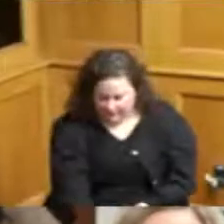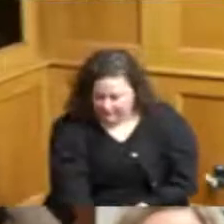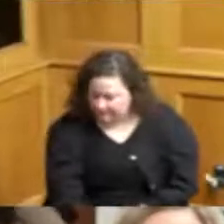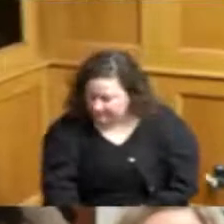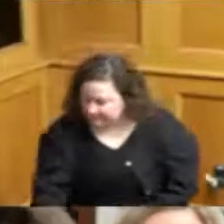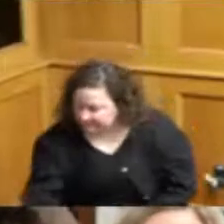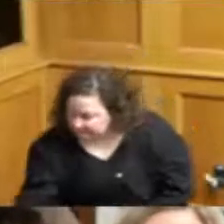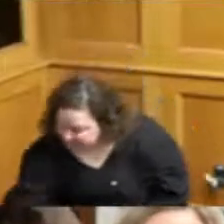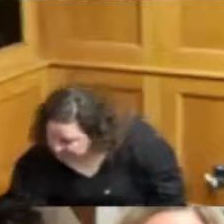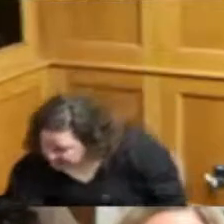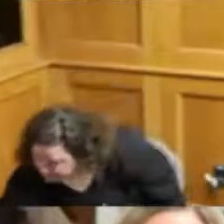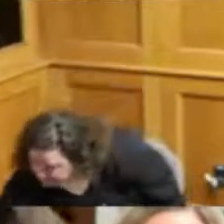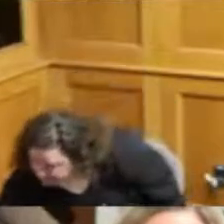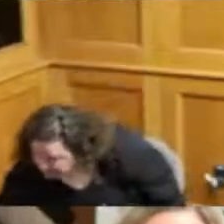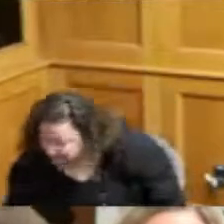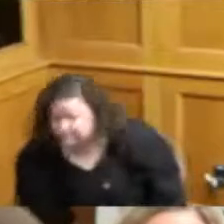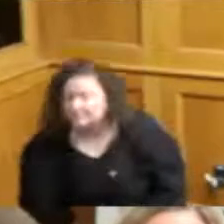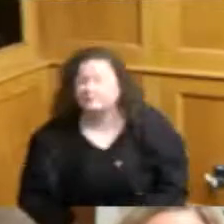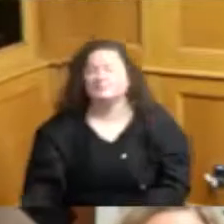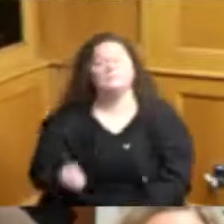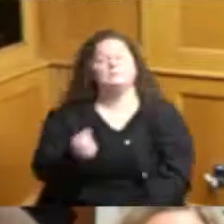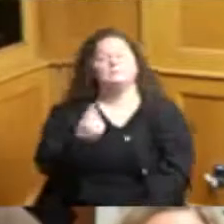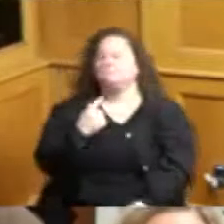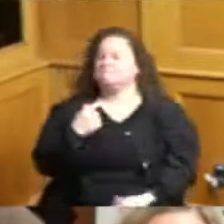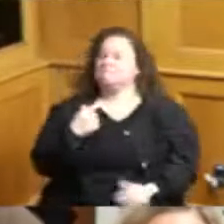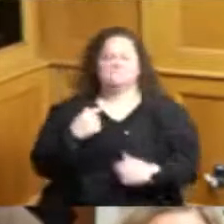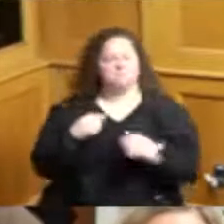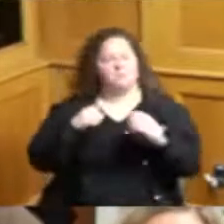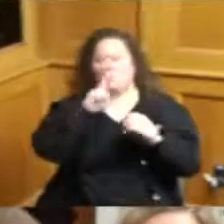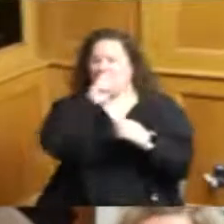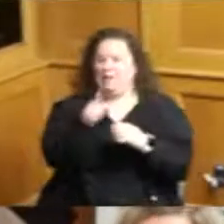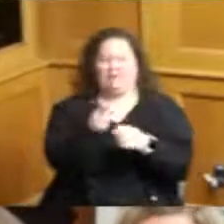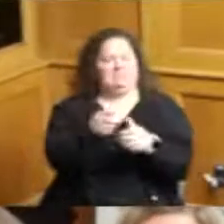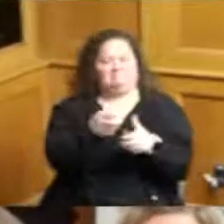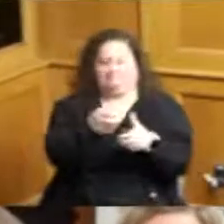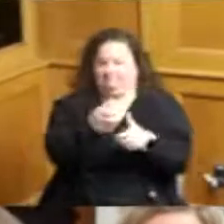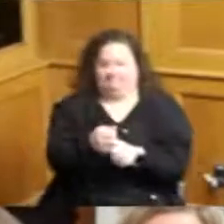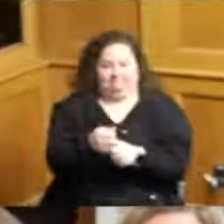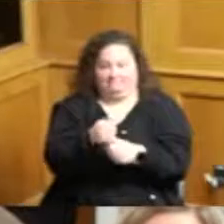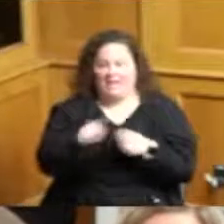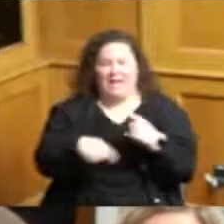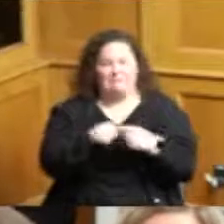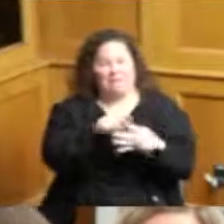and from there I'm not going to say too much more about that we have some great other